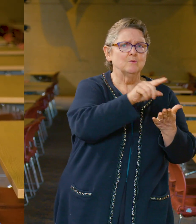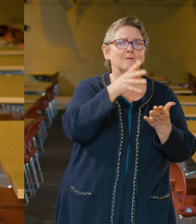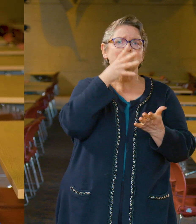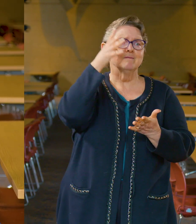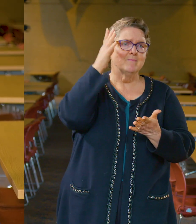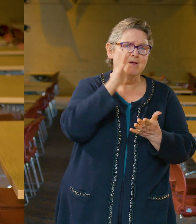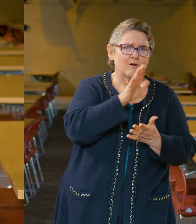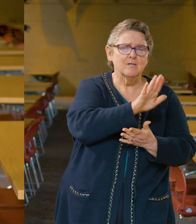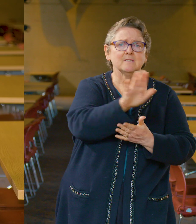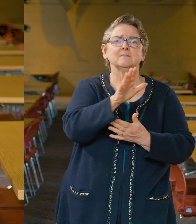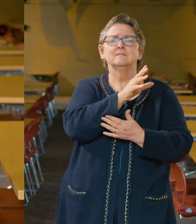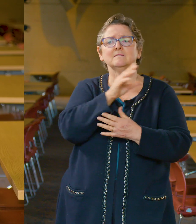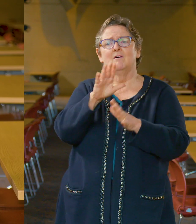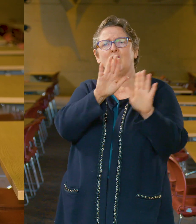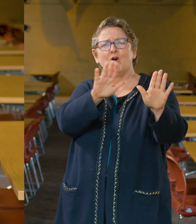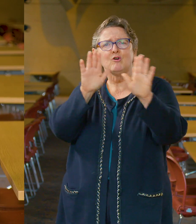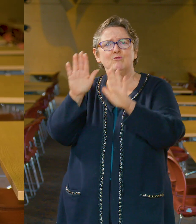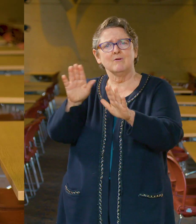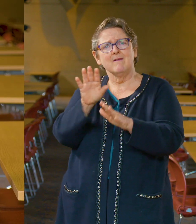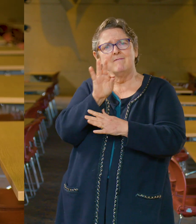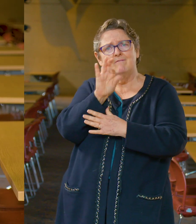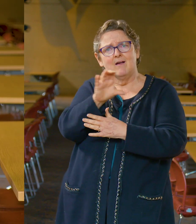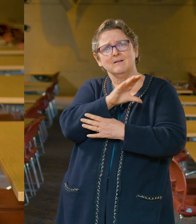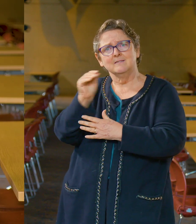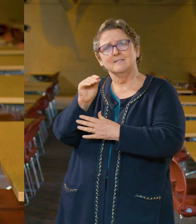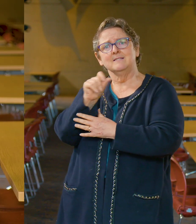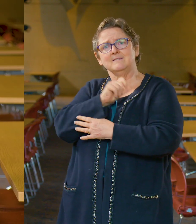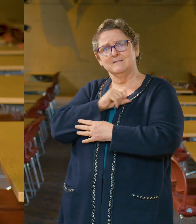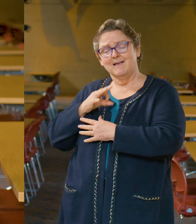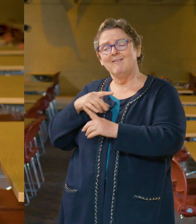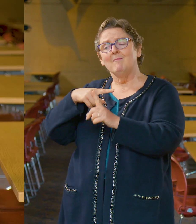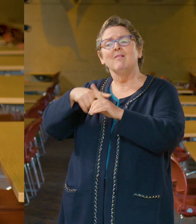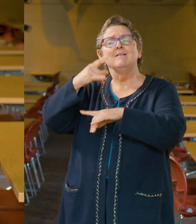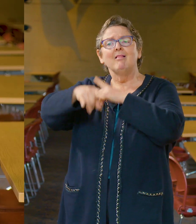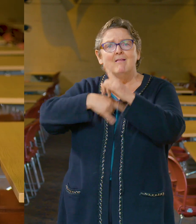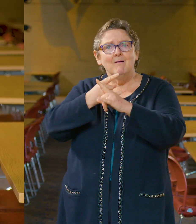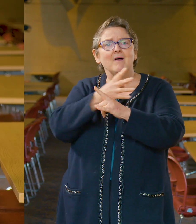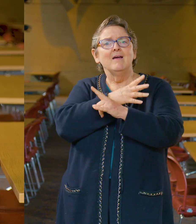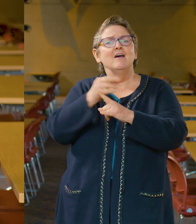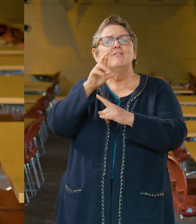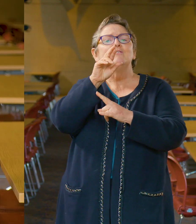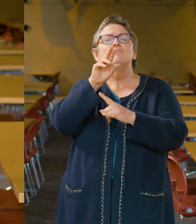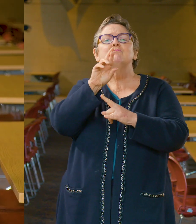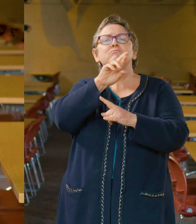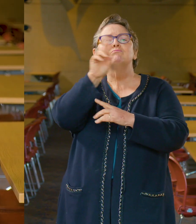our great faculty and staff, as well as our alumni, and the Rochester community –